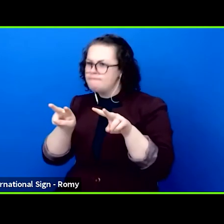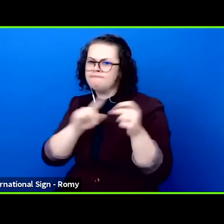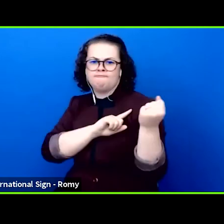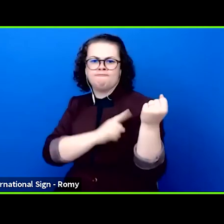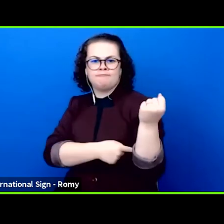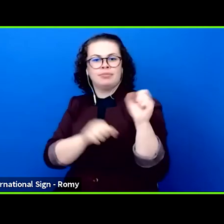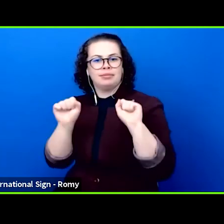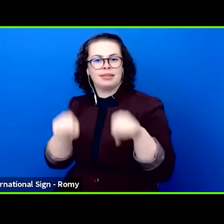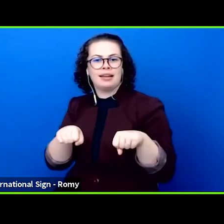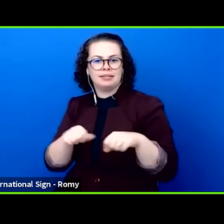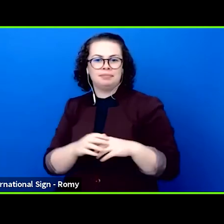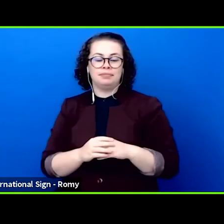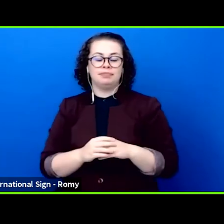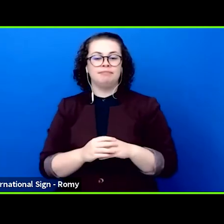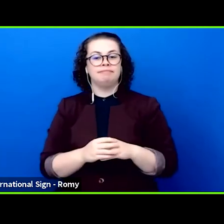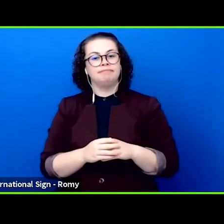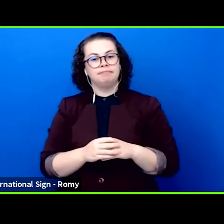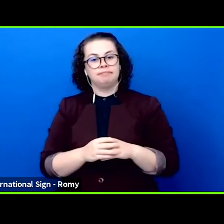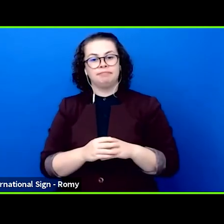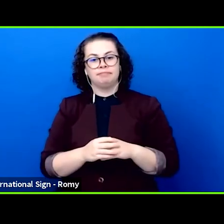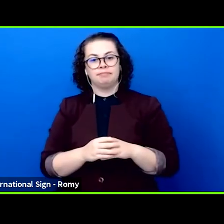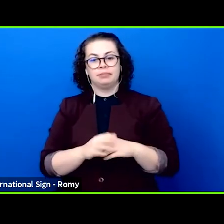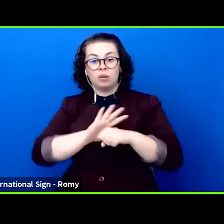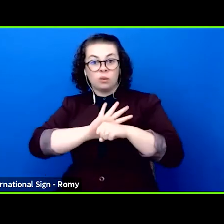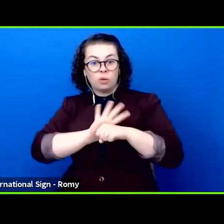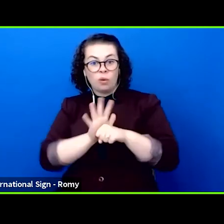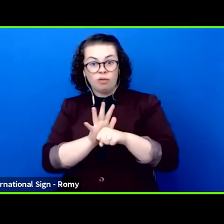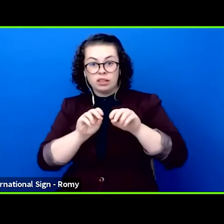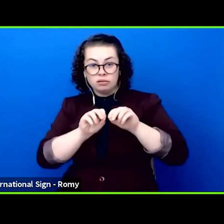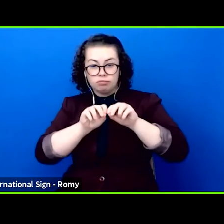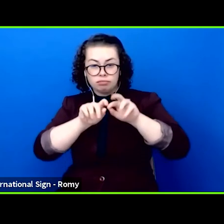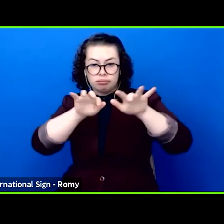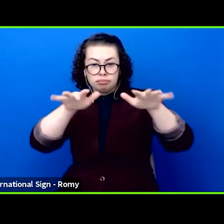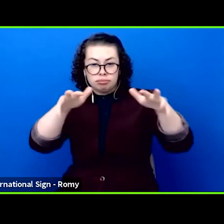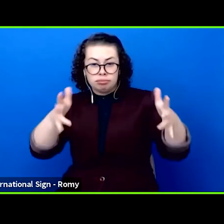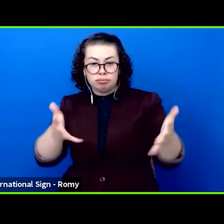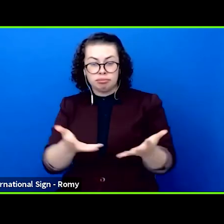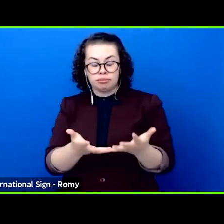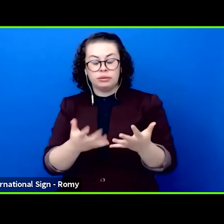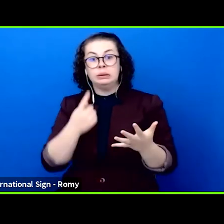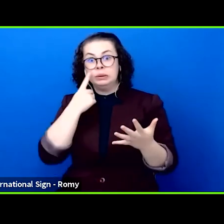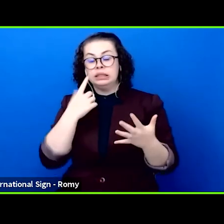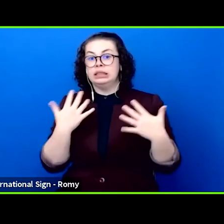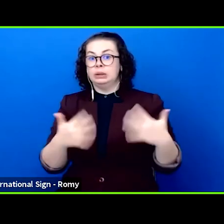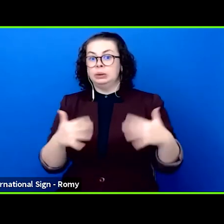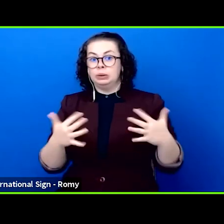how fragile the structure, our structures are, on which we have built our security.